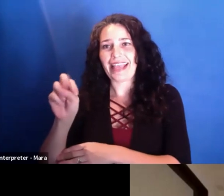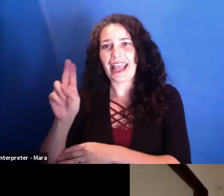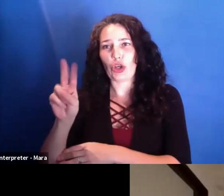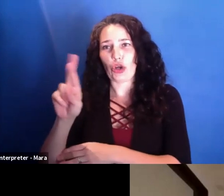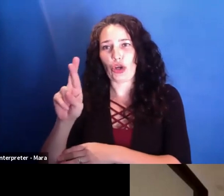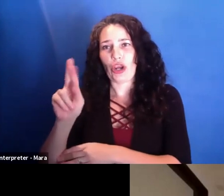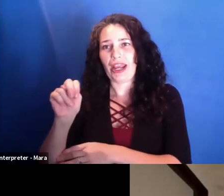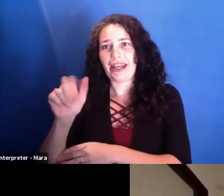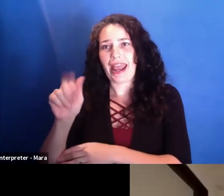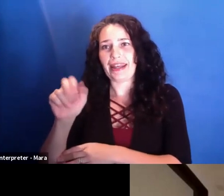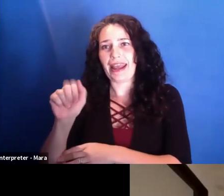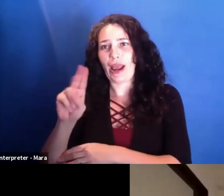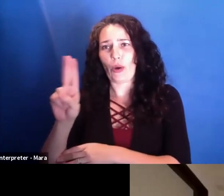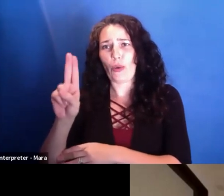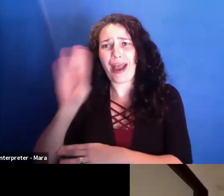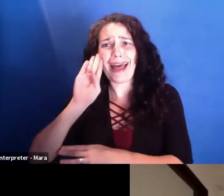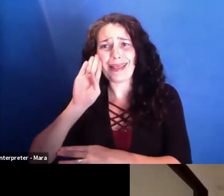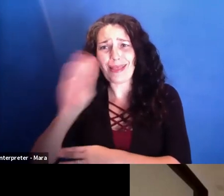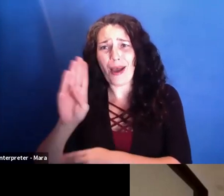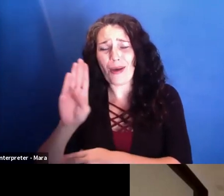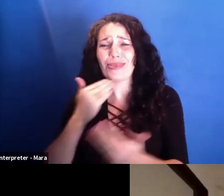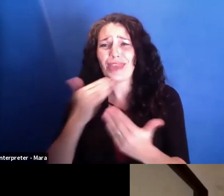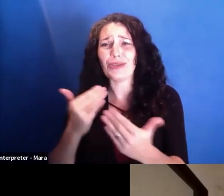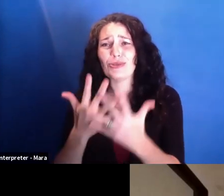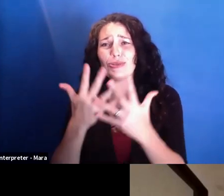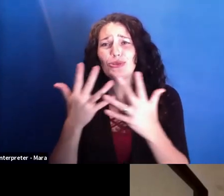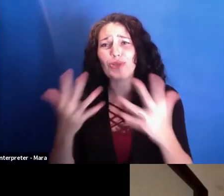Thank you so much for being with us. And as I said, I think this movie is remarkable.